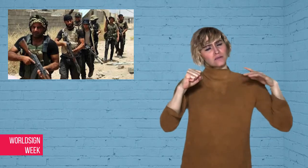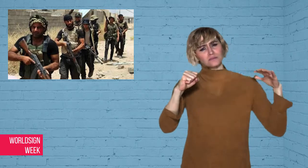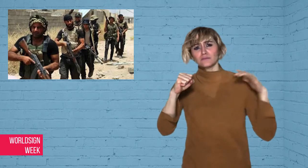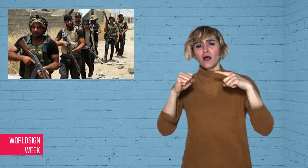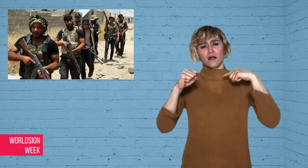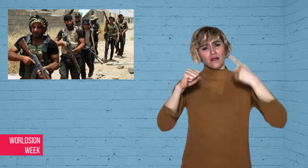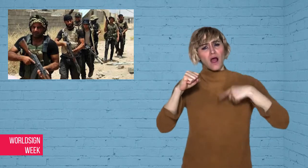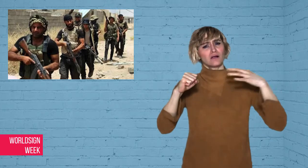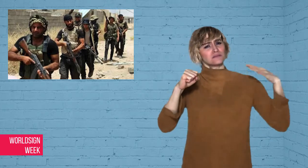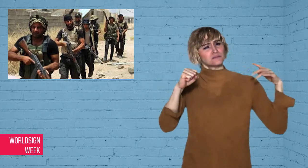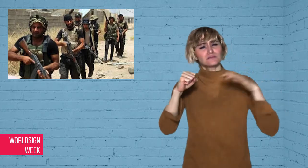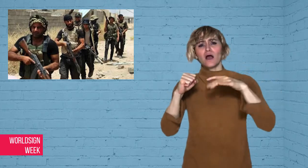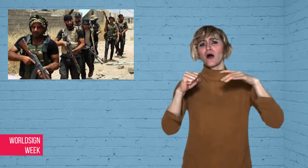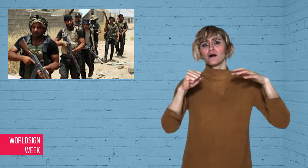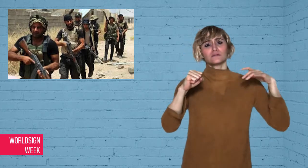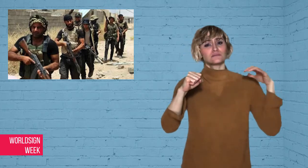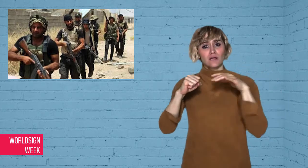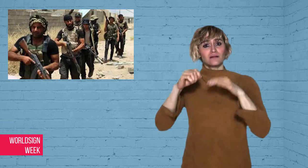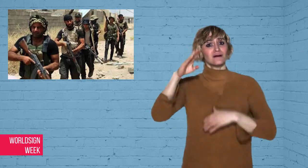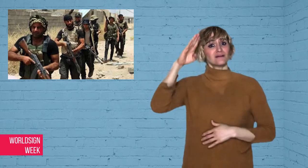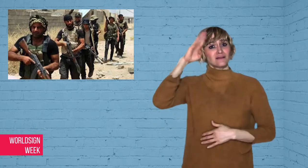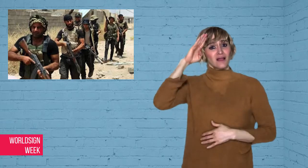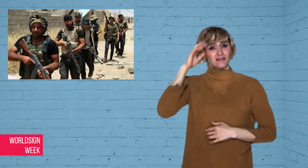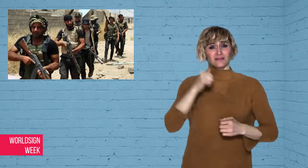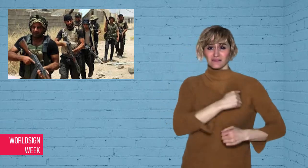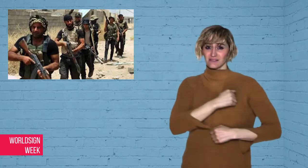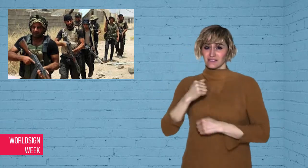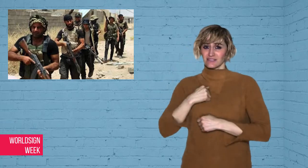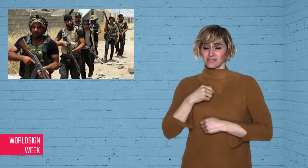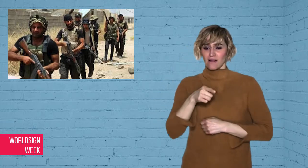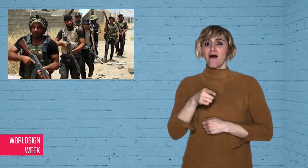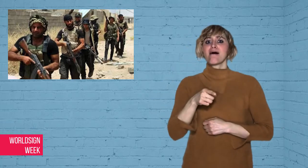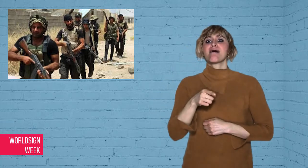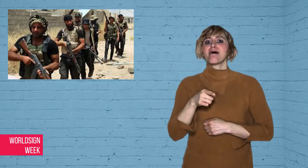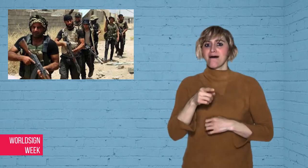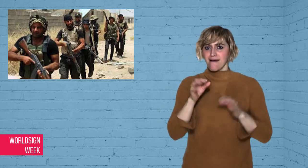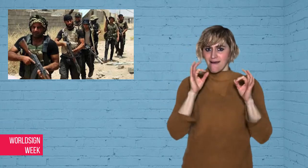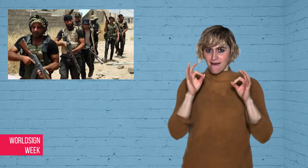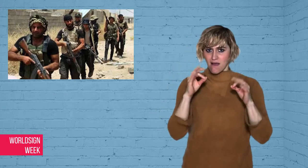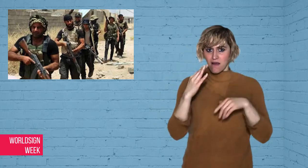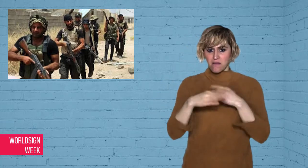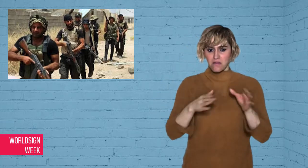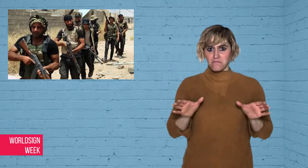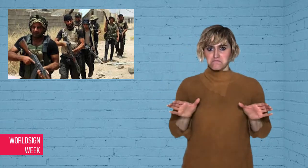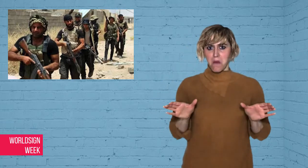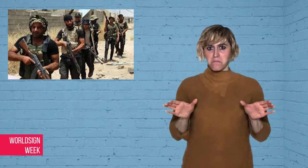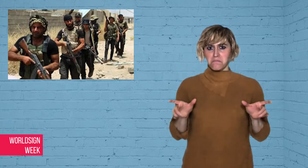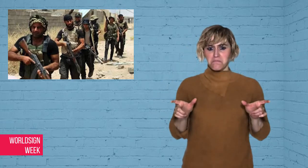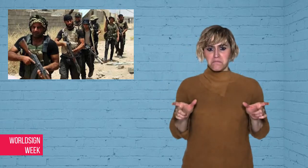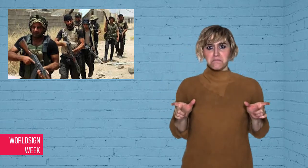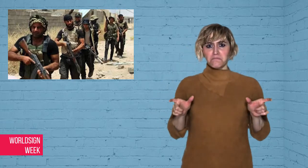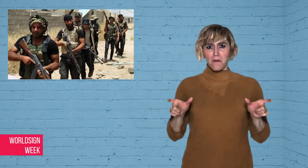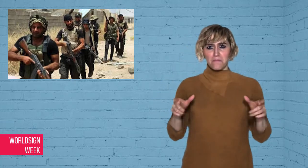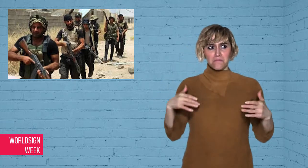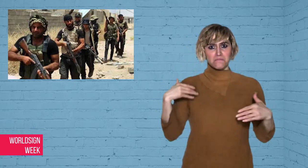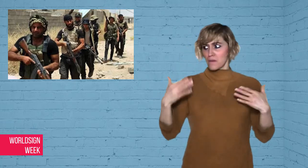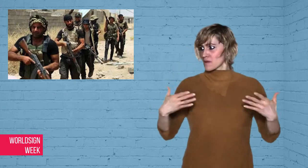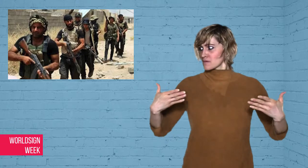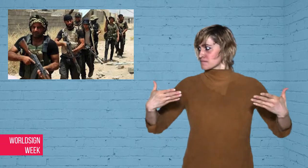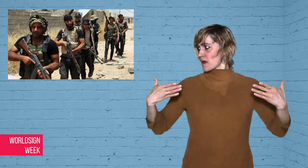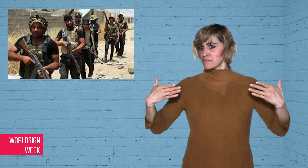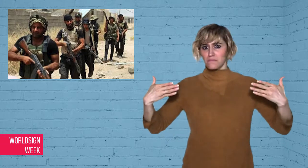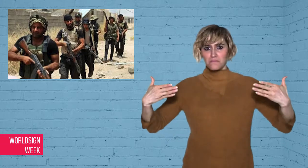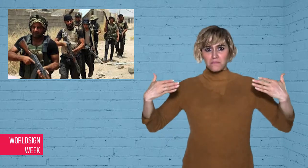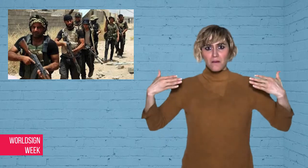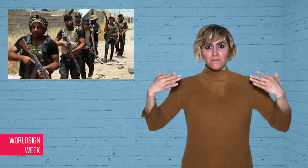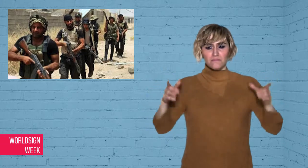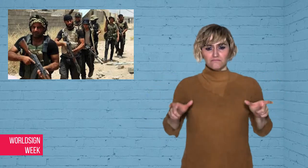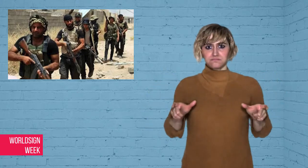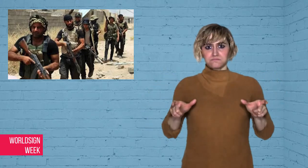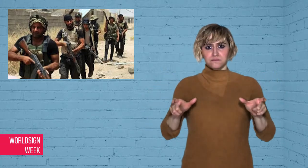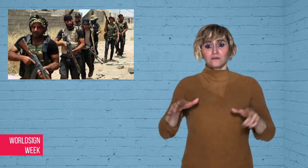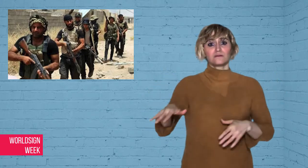forces has started to free western